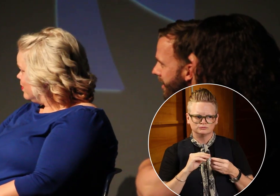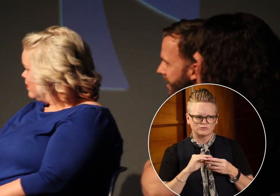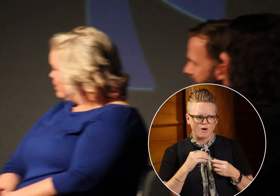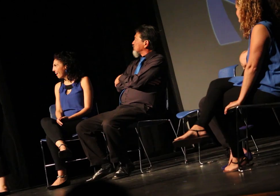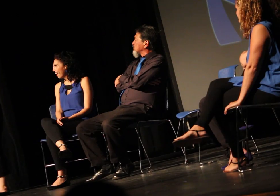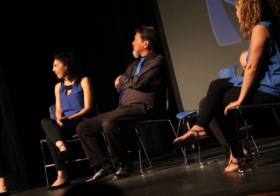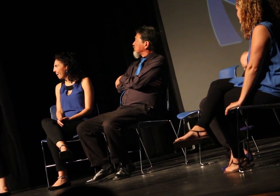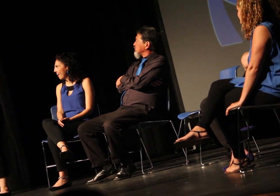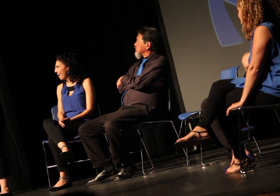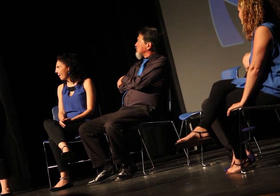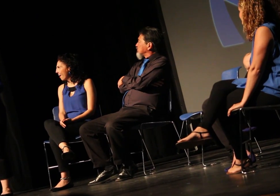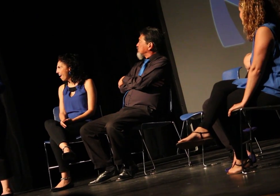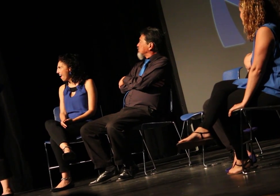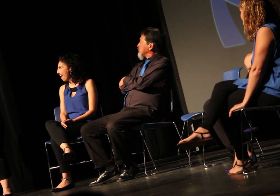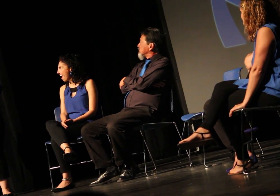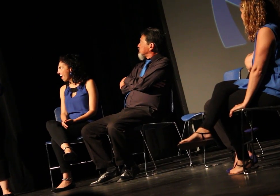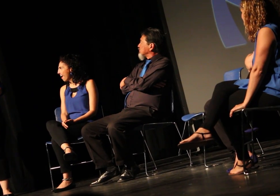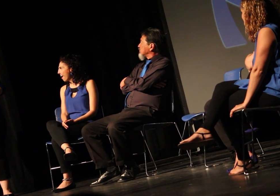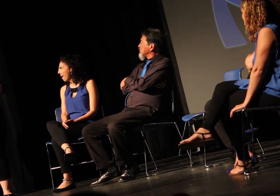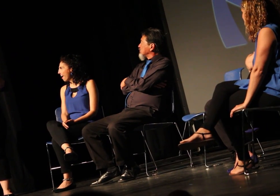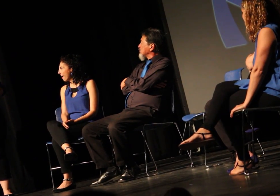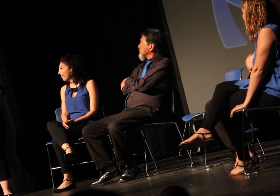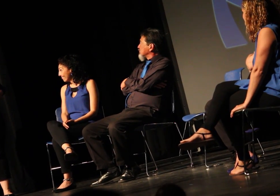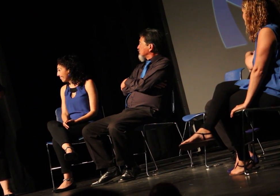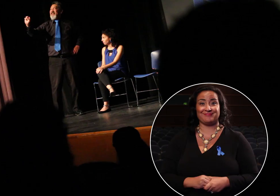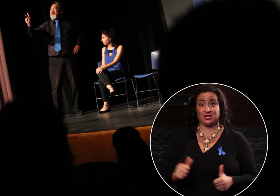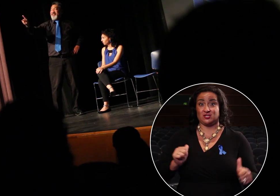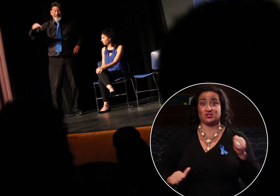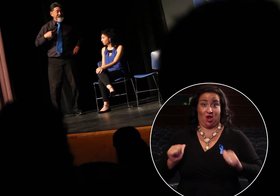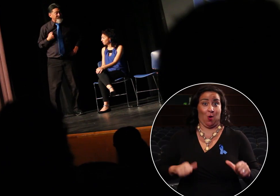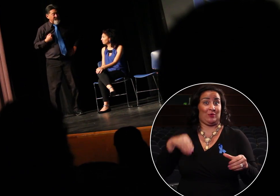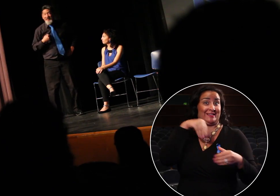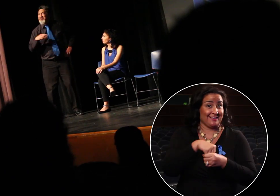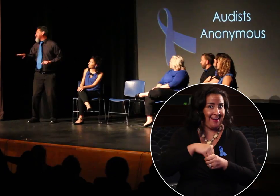Show: "You know Gallaudet? It’s a Deaf school with Deaf people"